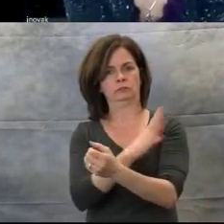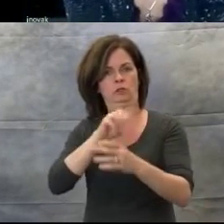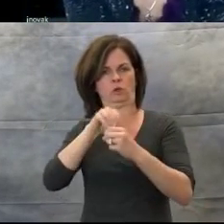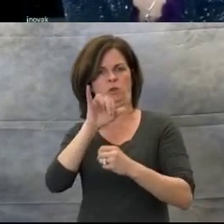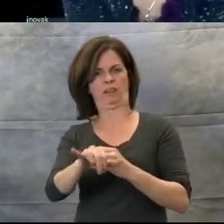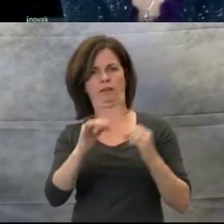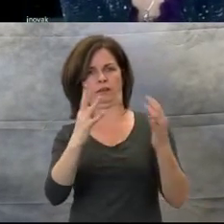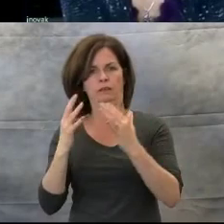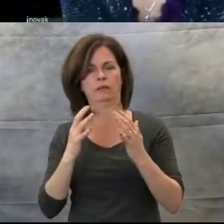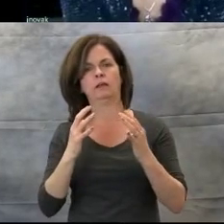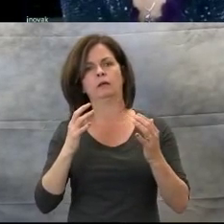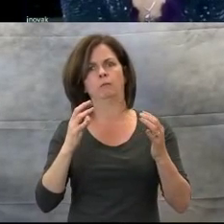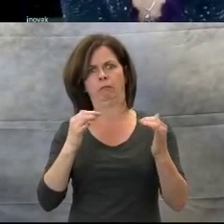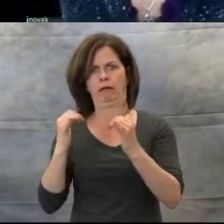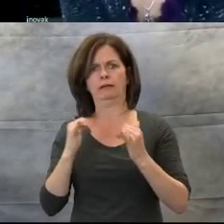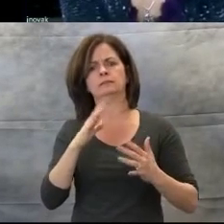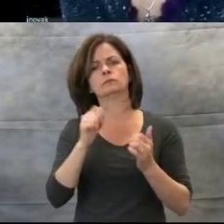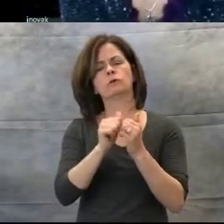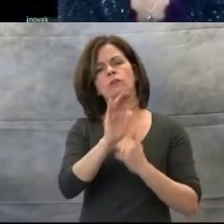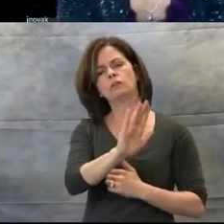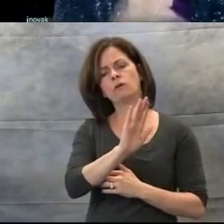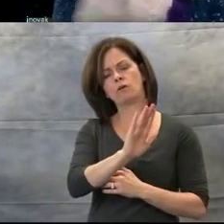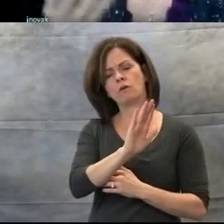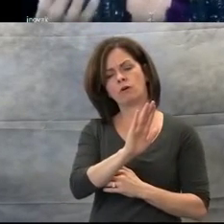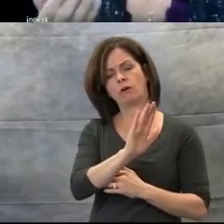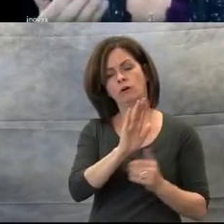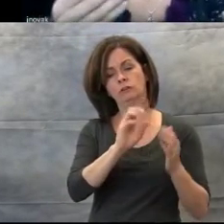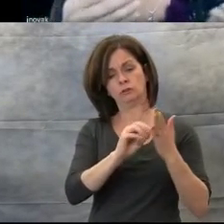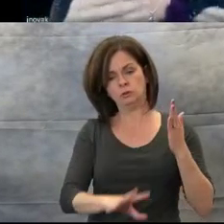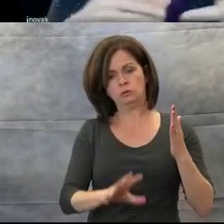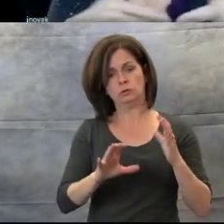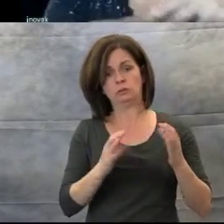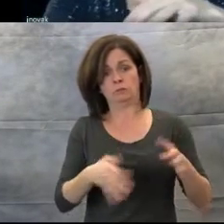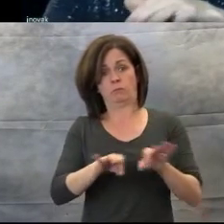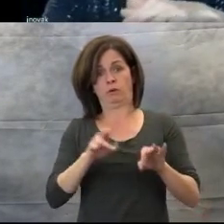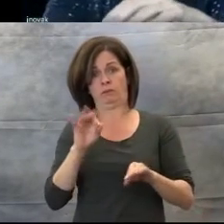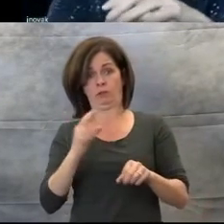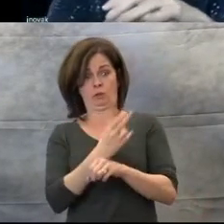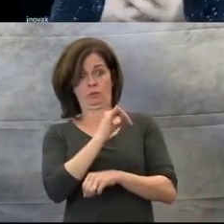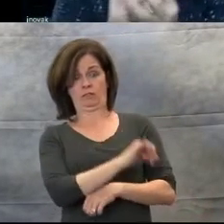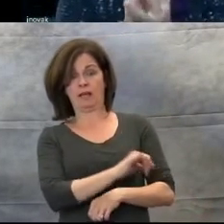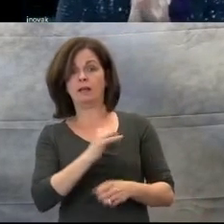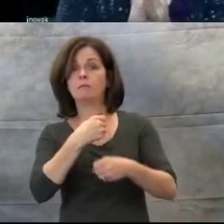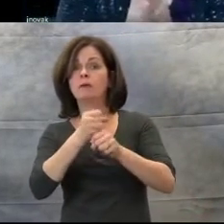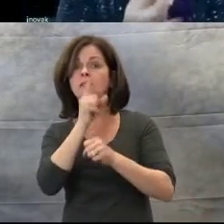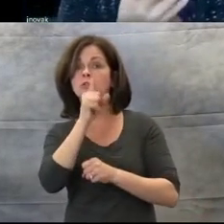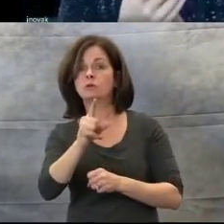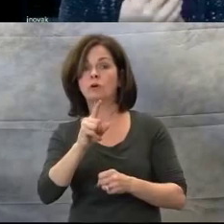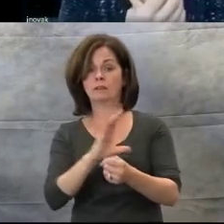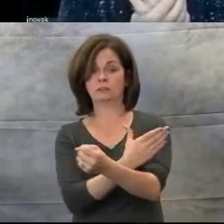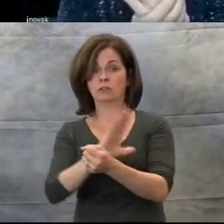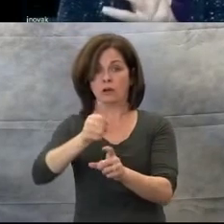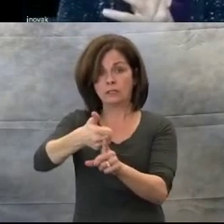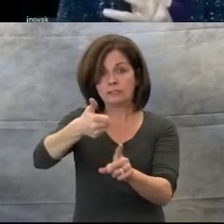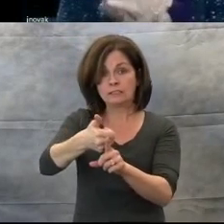with your students, that you make sure that the song is demonstrated hand-under-hand. This allows the child